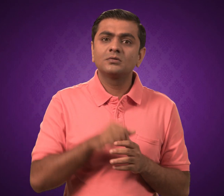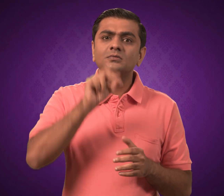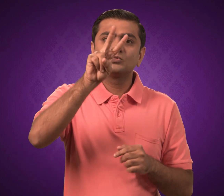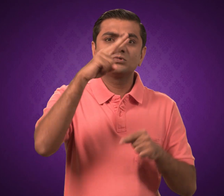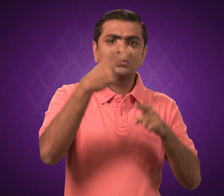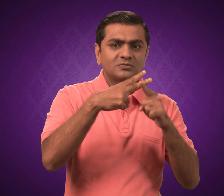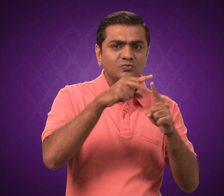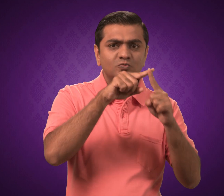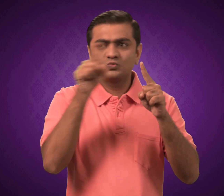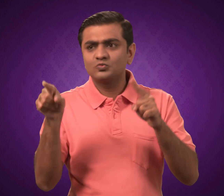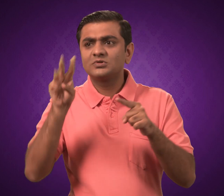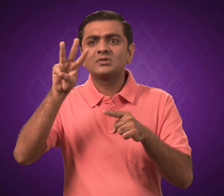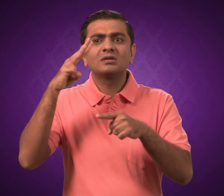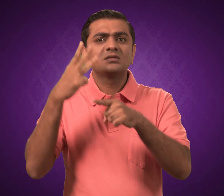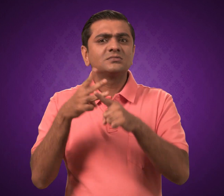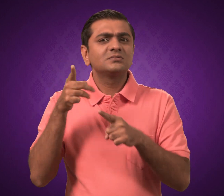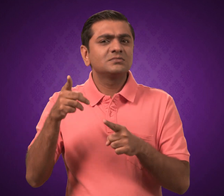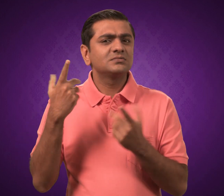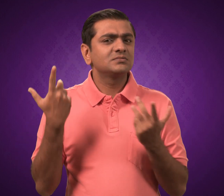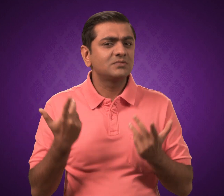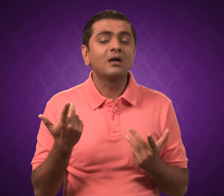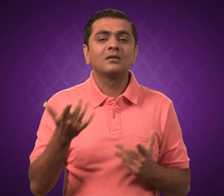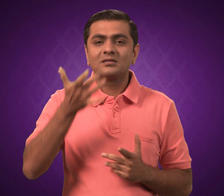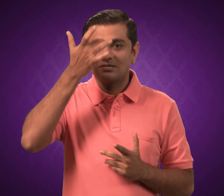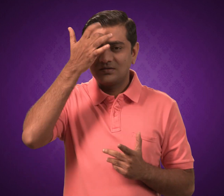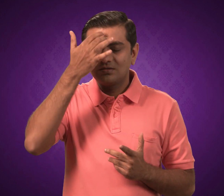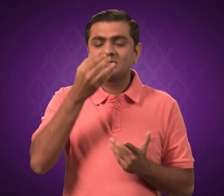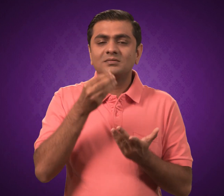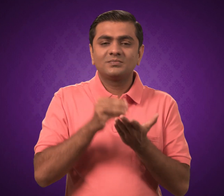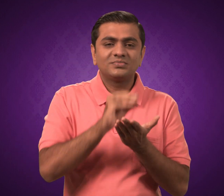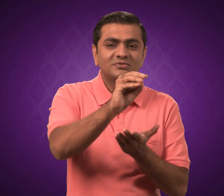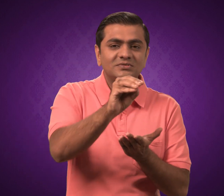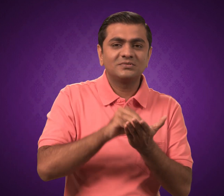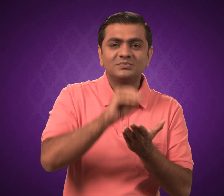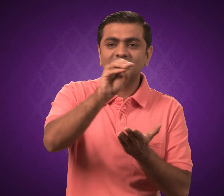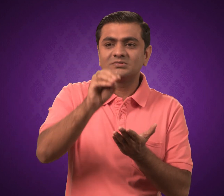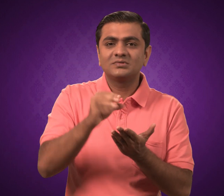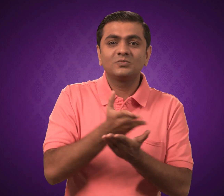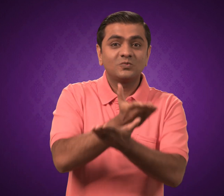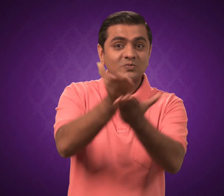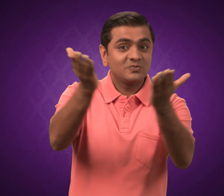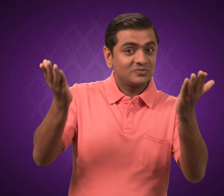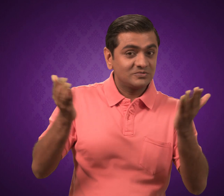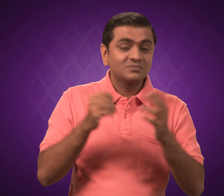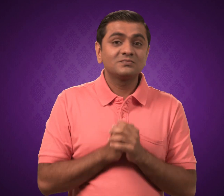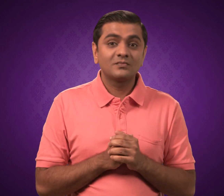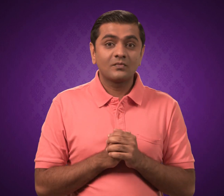Haldi Kumkum will held from 2:30pm to 3:30pm.